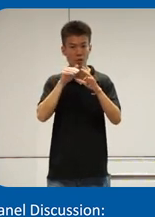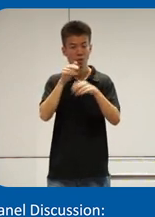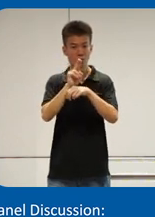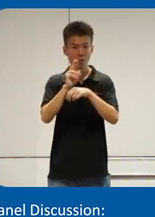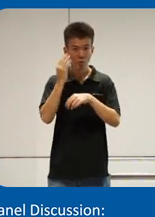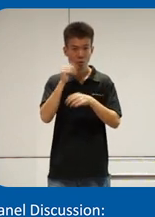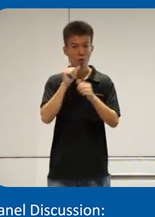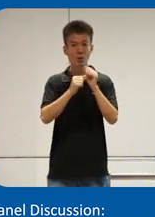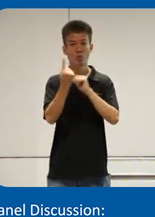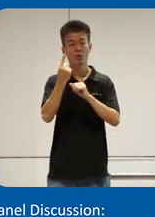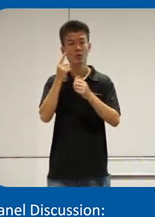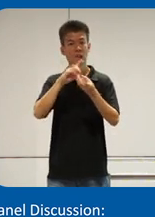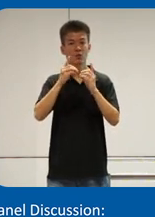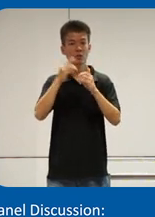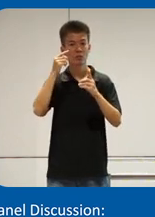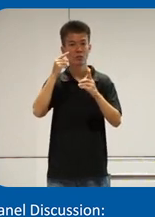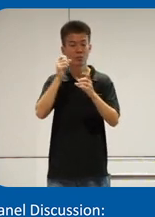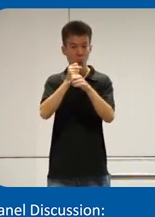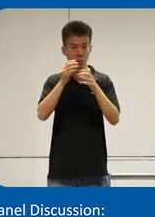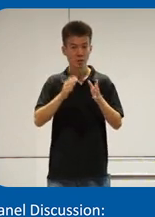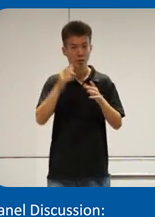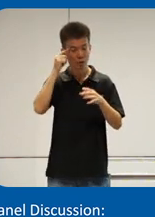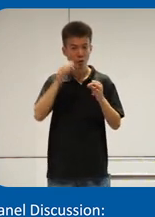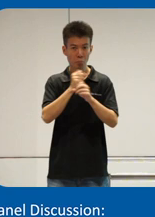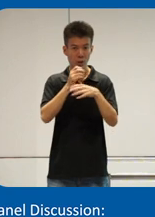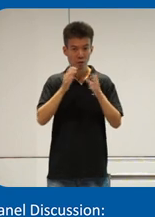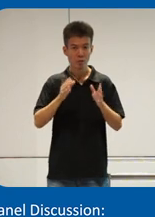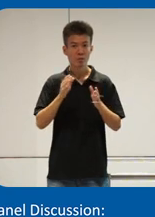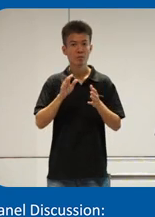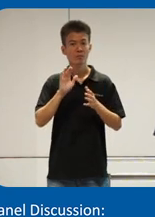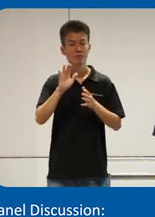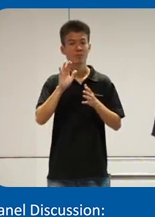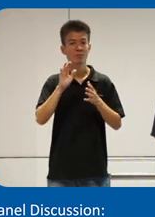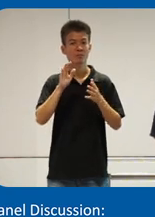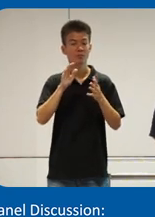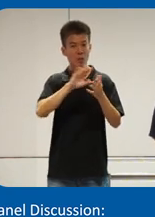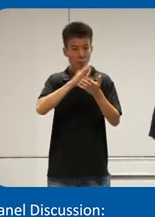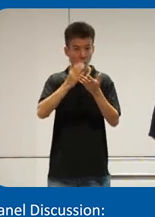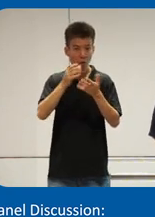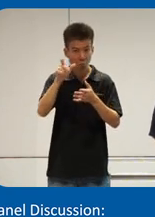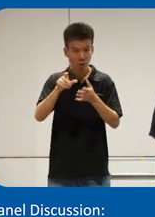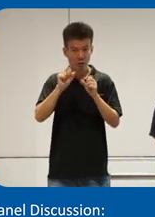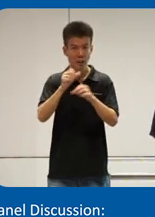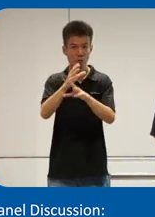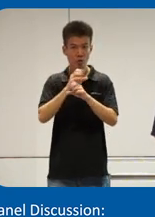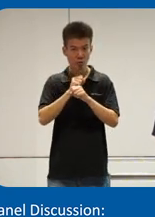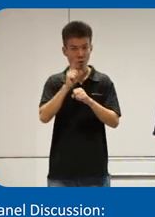everyone is decision makers right and also the amount of a person can receive at one time is